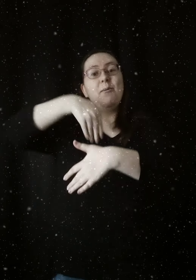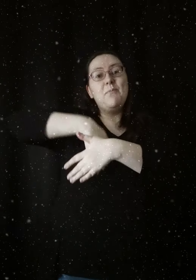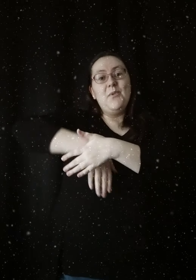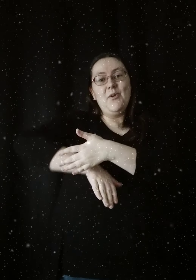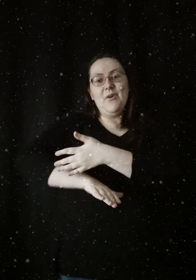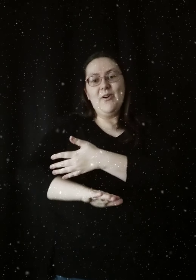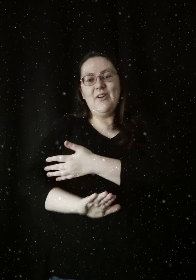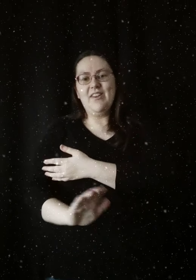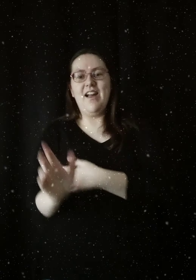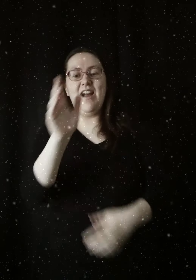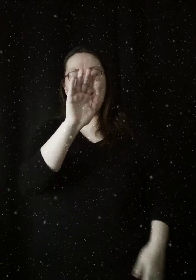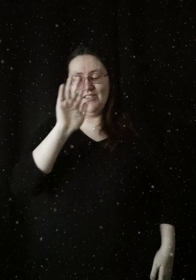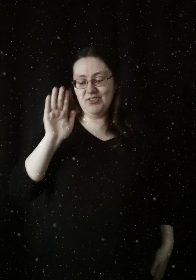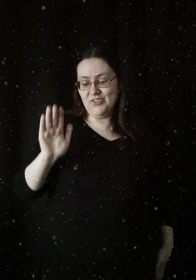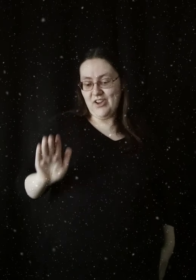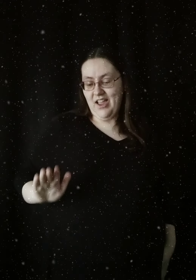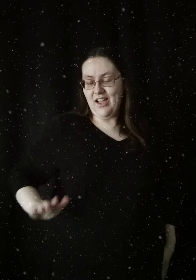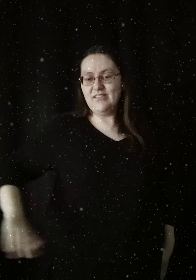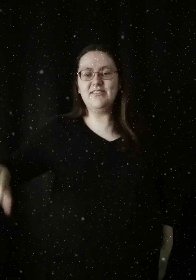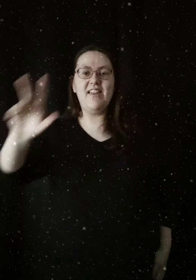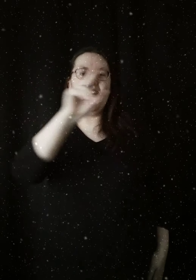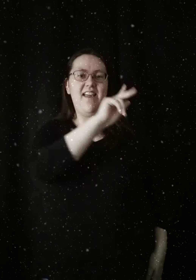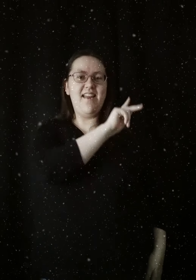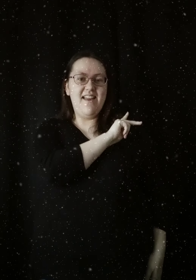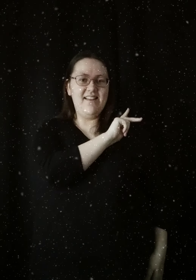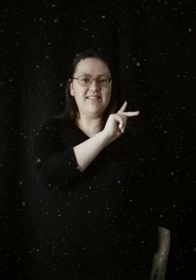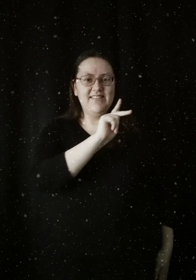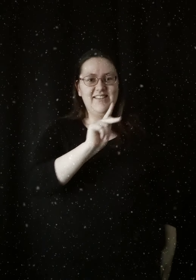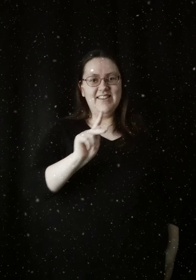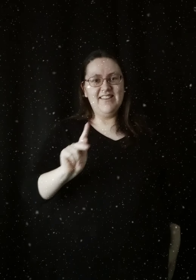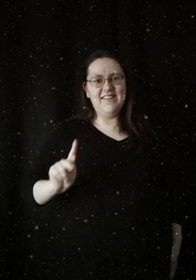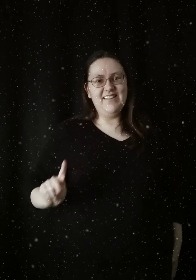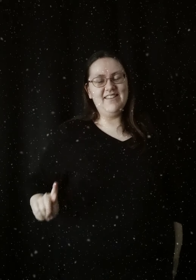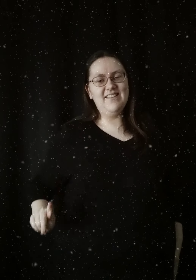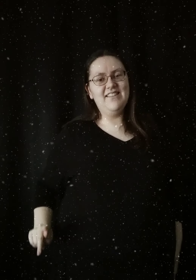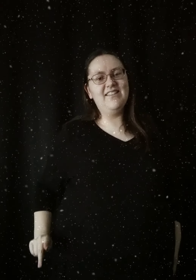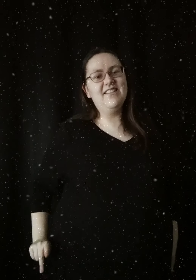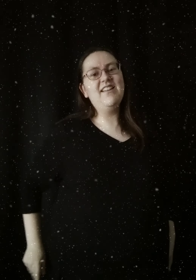Born a child and king